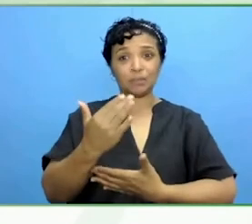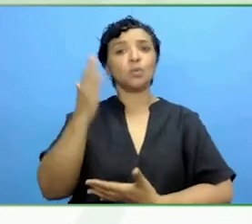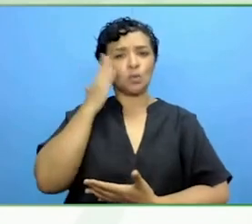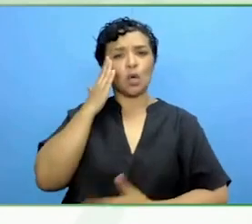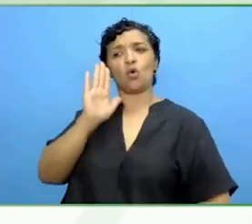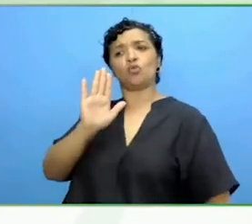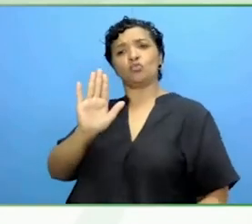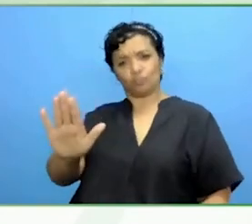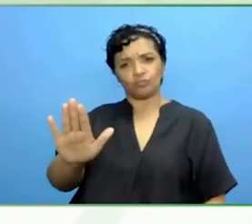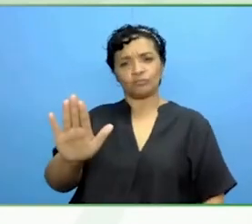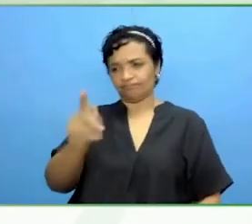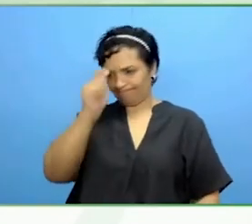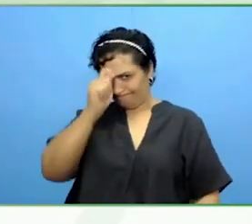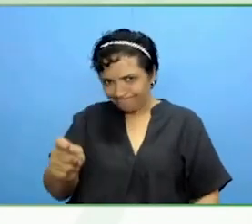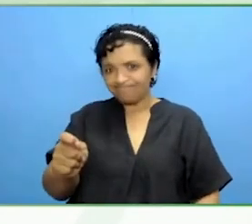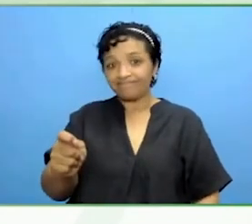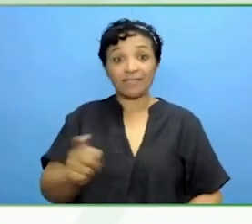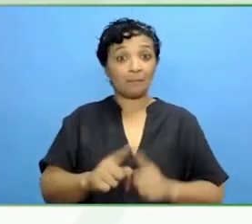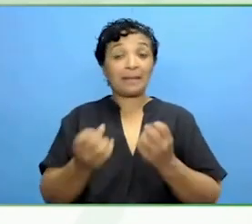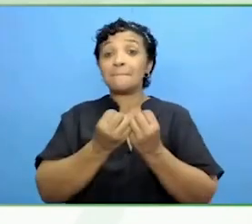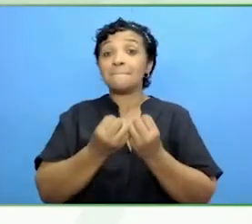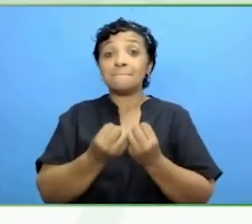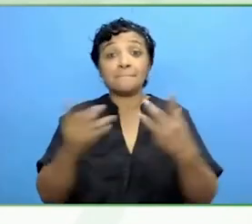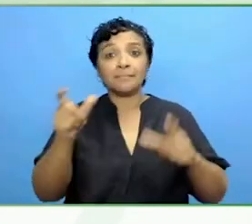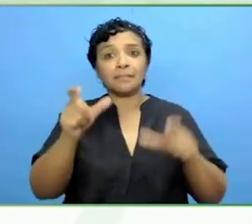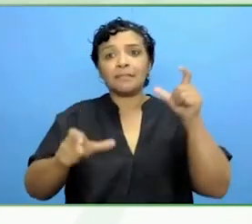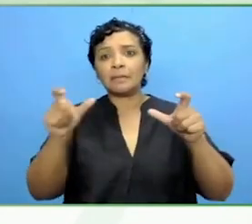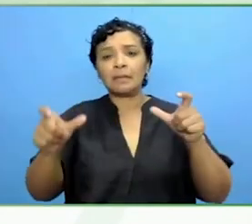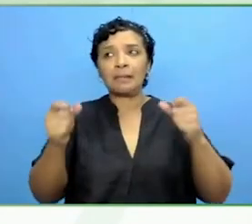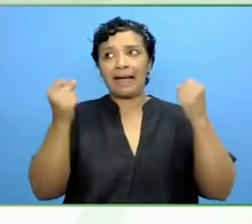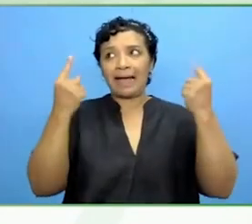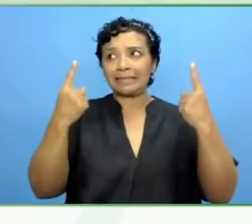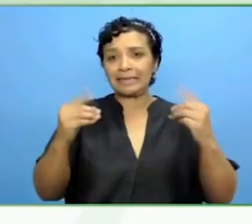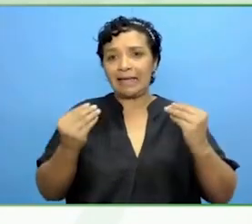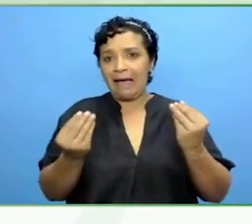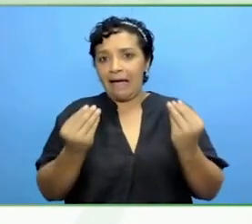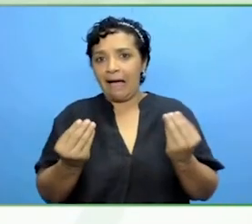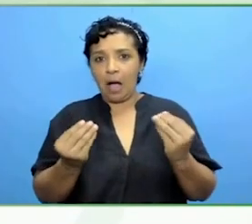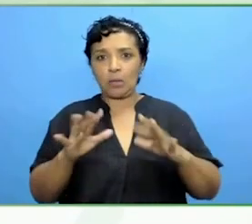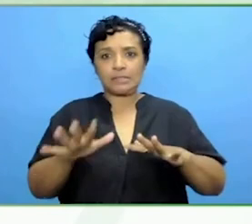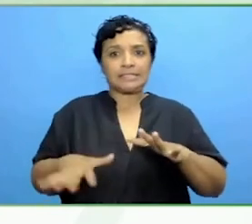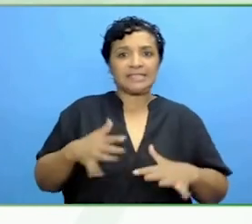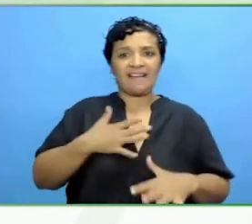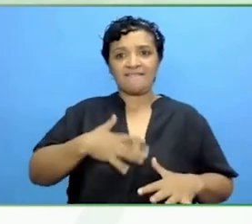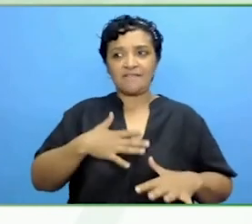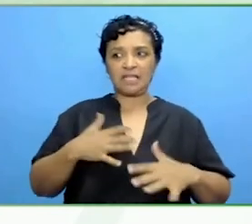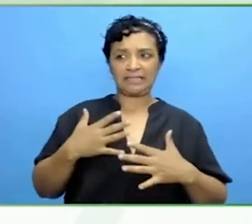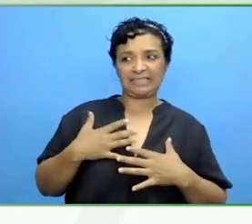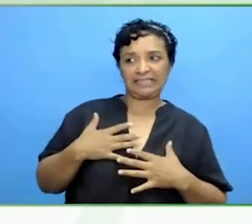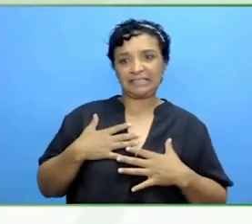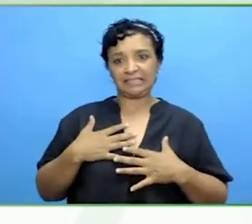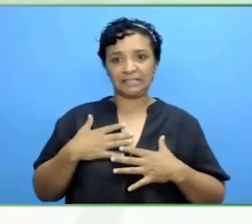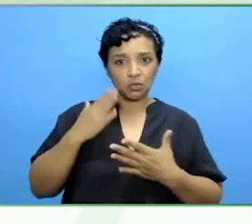Many people like me do not know how to approach or talk with a person who has a disability.